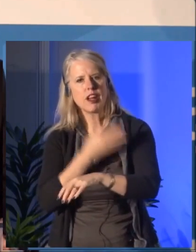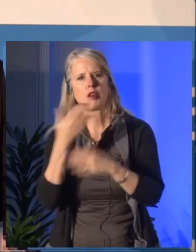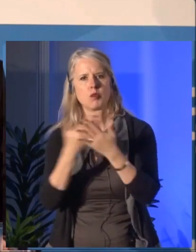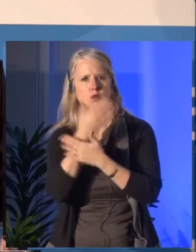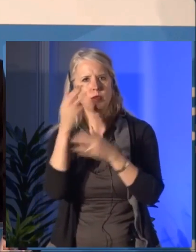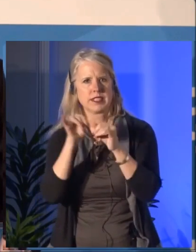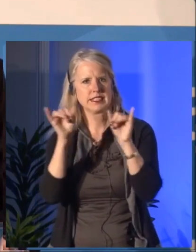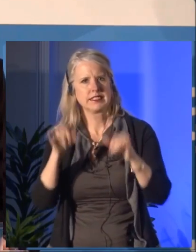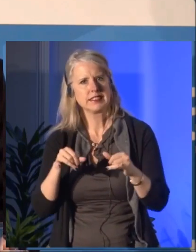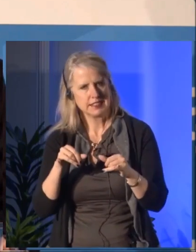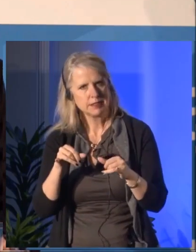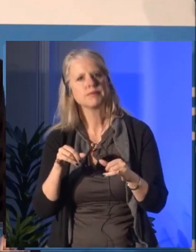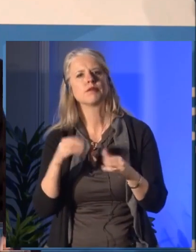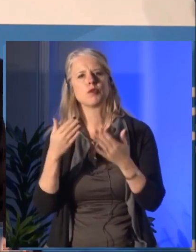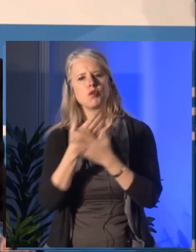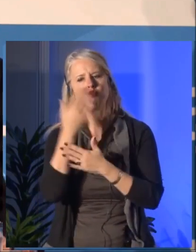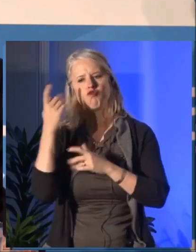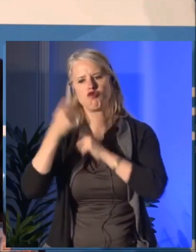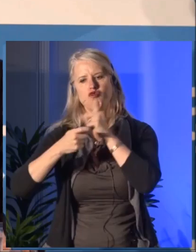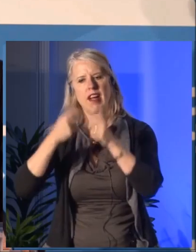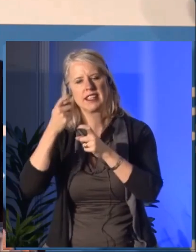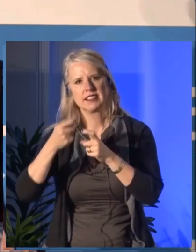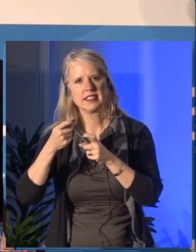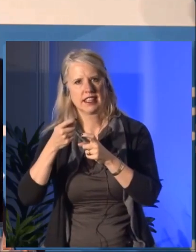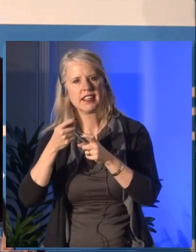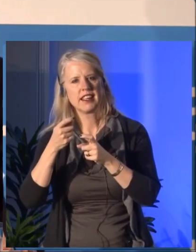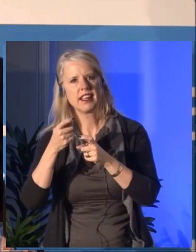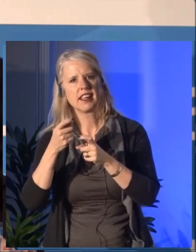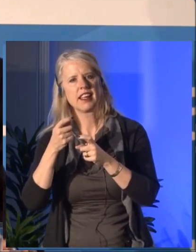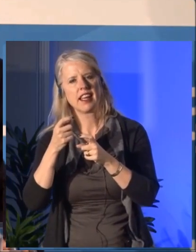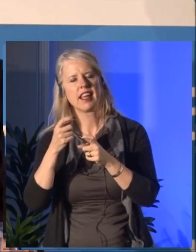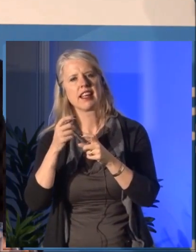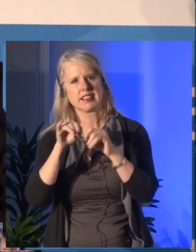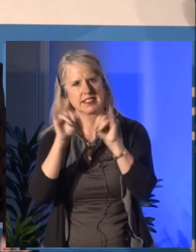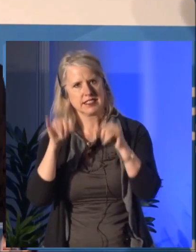so I'd like to thank my five fellow board members